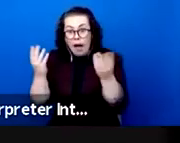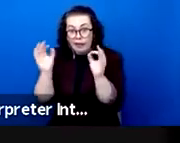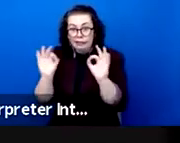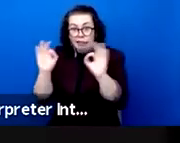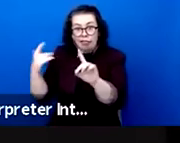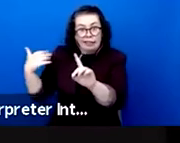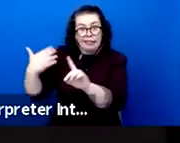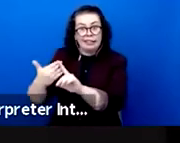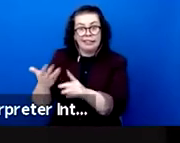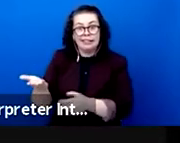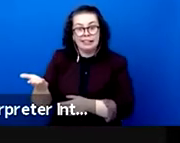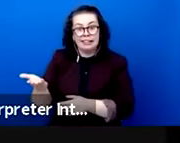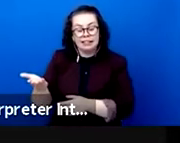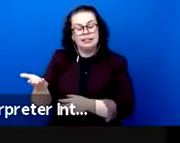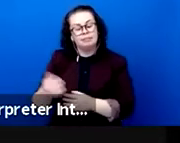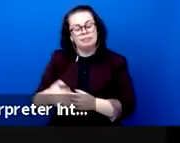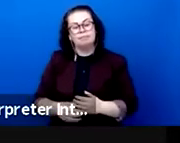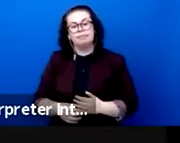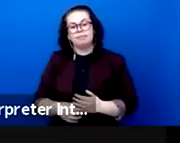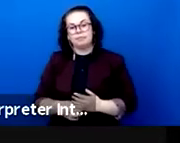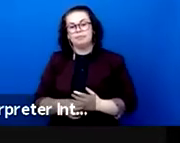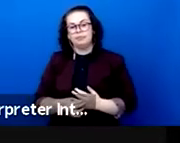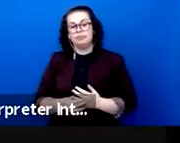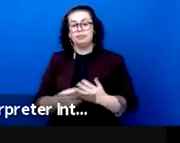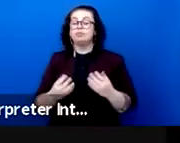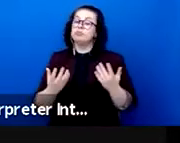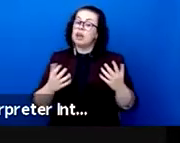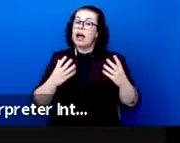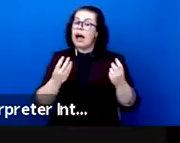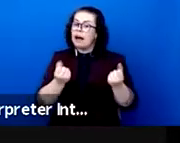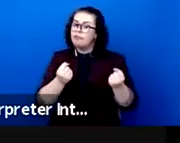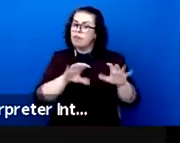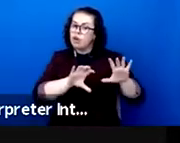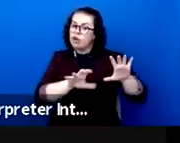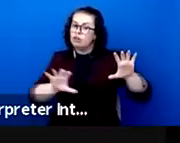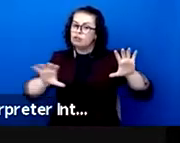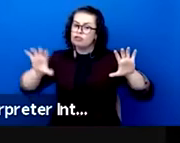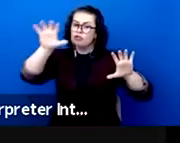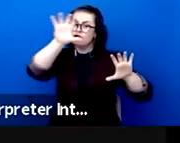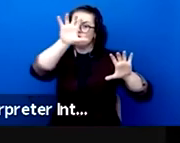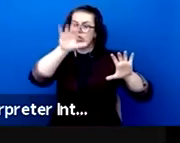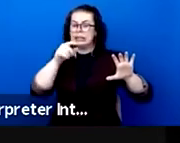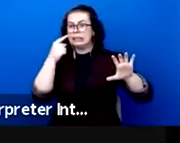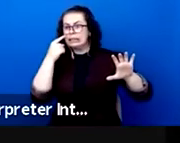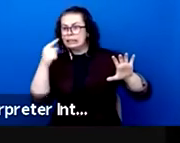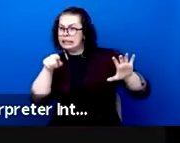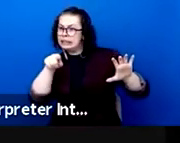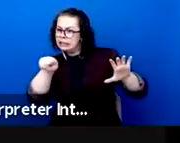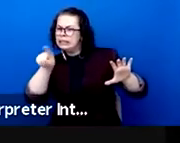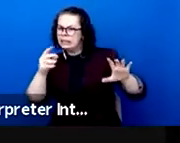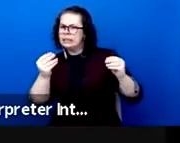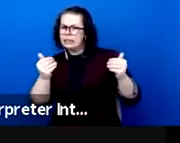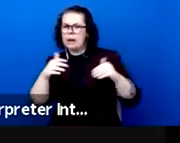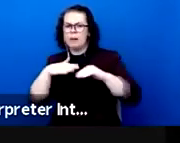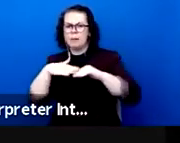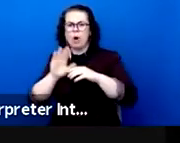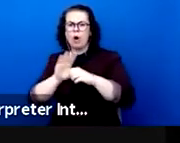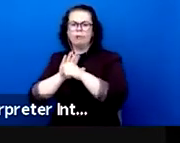countries in the heart of Europe to muzzle even more the freedom of artists who are to express